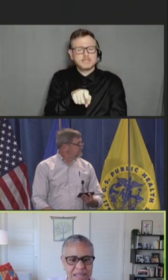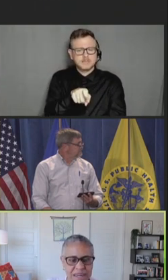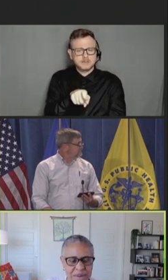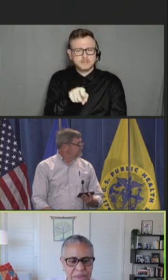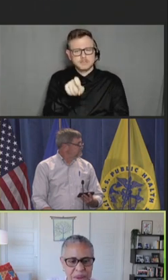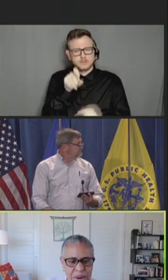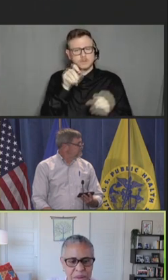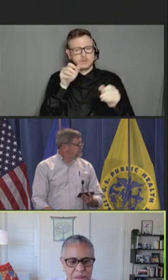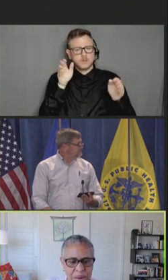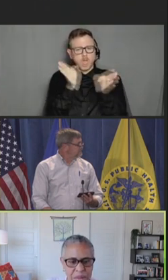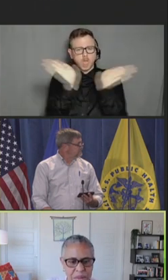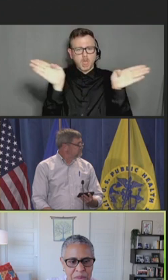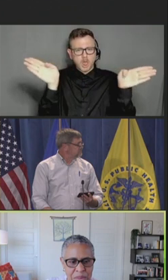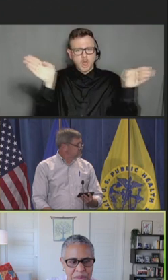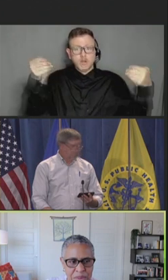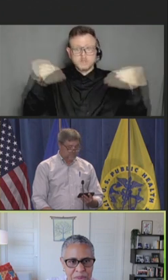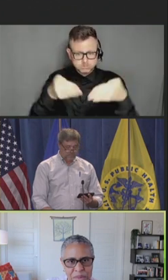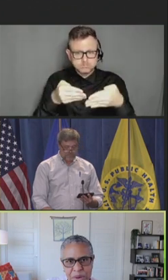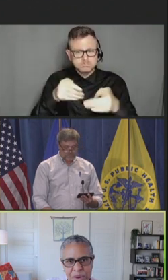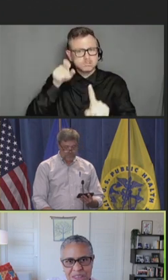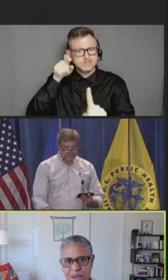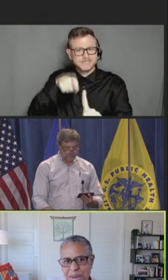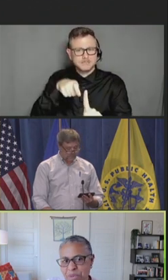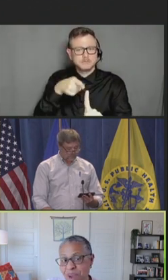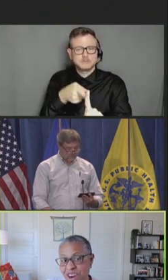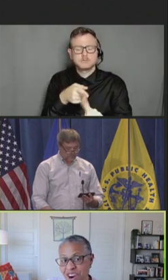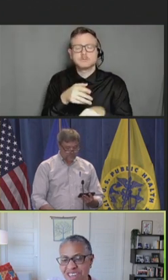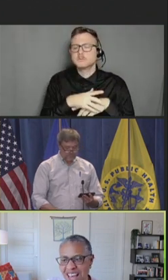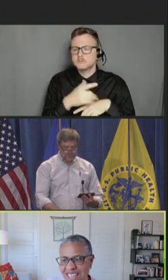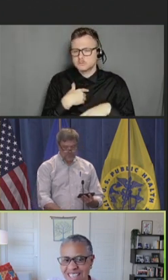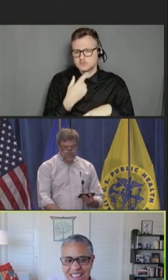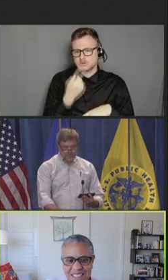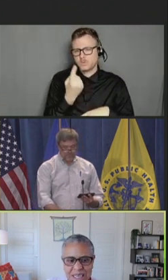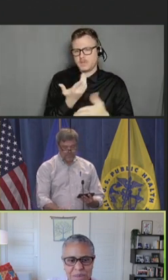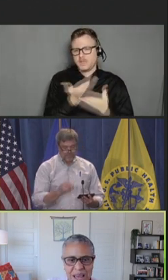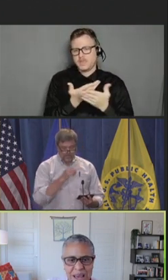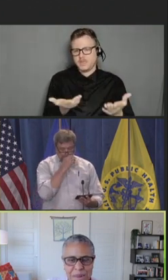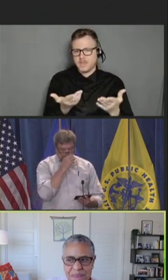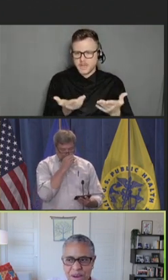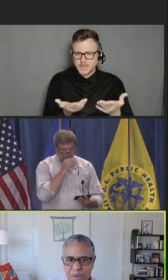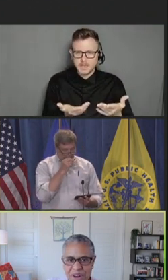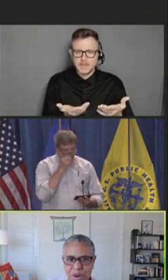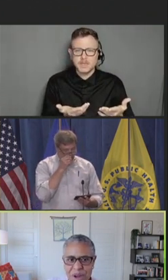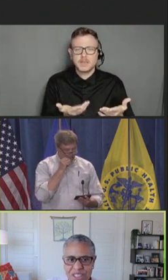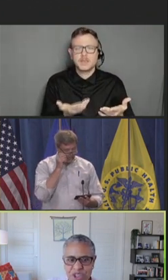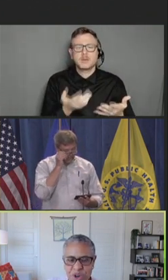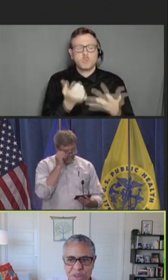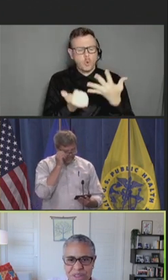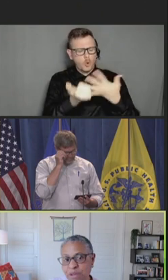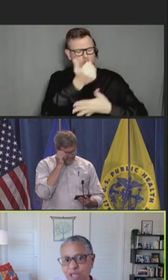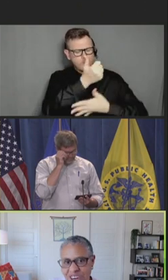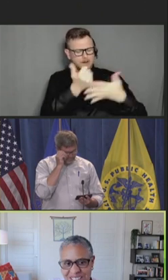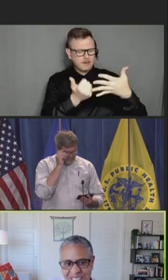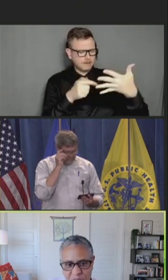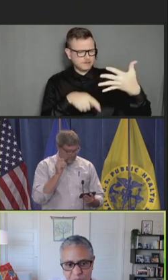But we're thinking about prioritizing at the same time that we're not quite sure what the